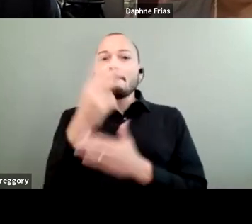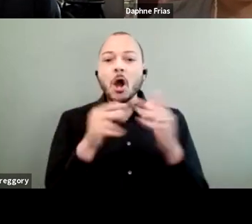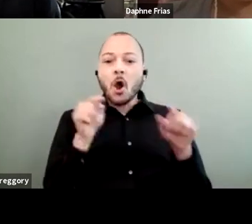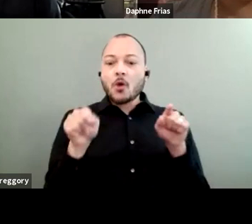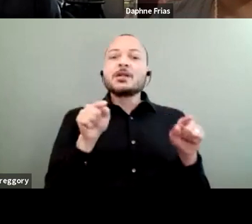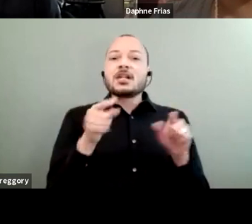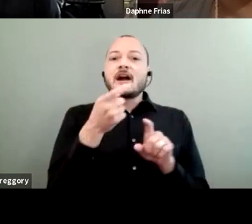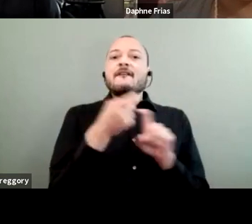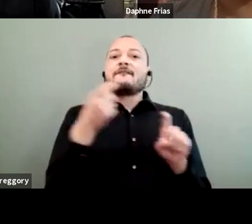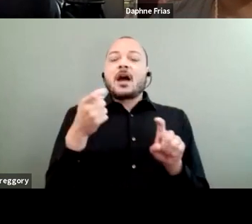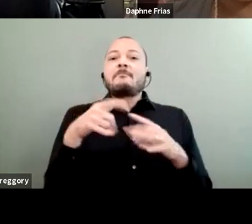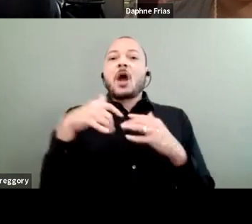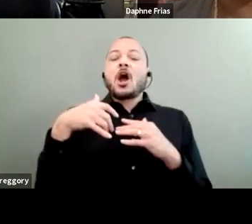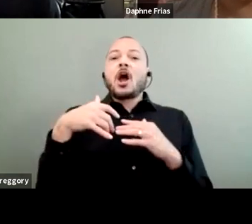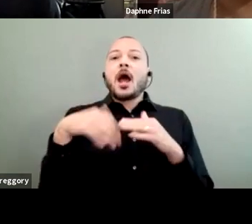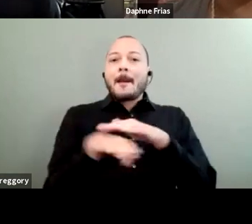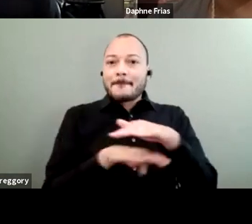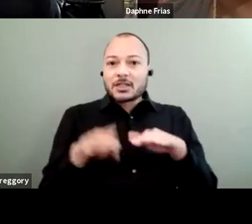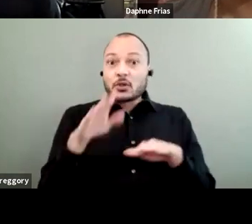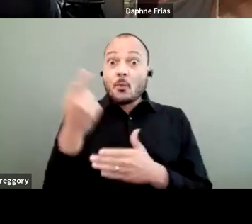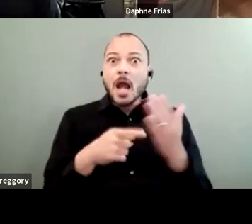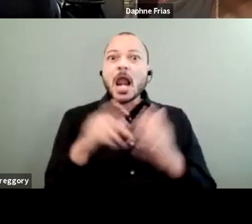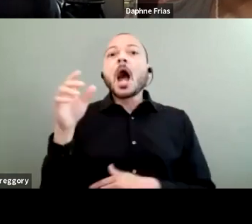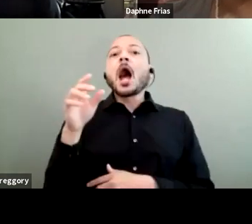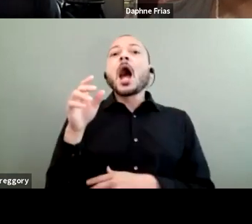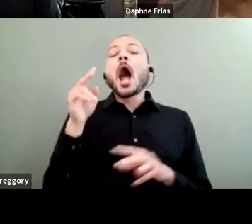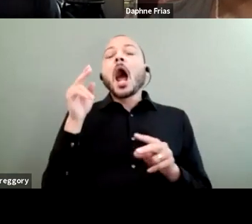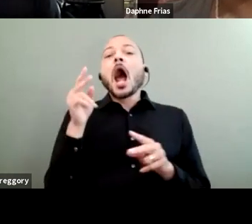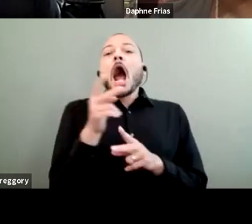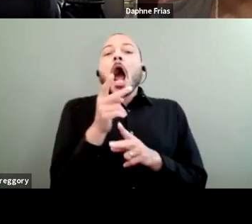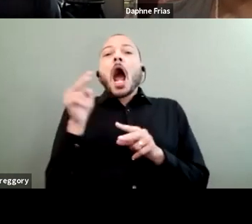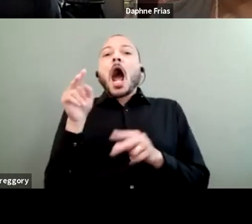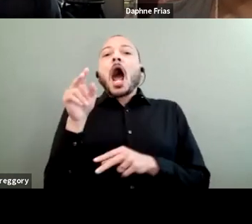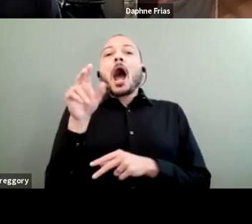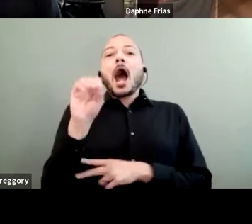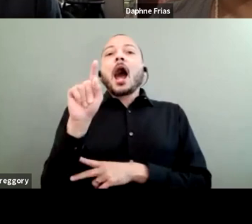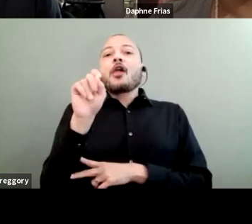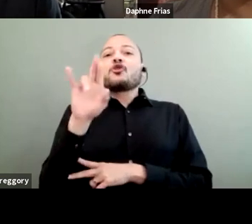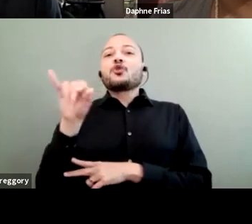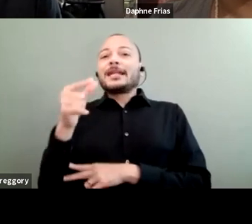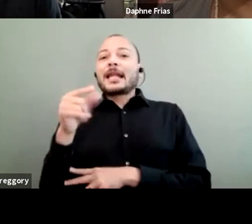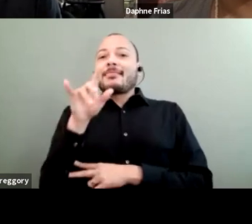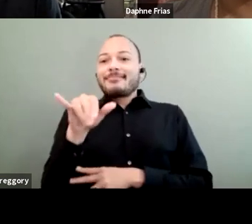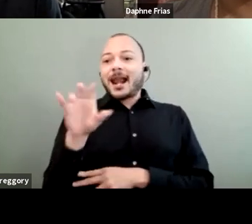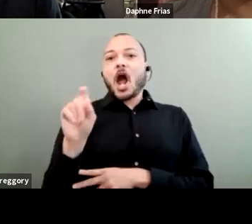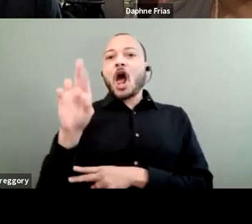some type of person for some reason. And then that othering creates a...